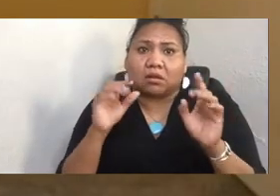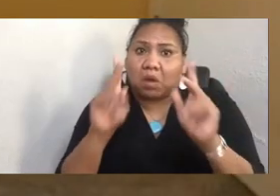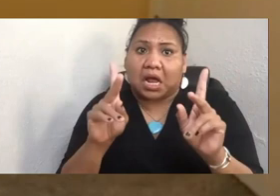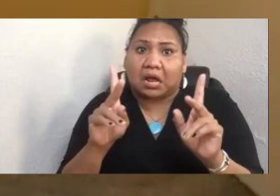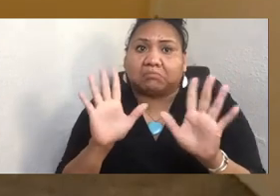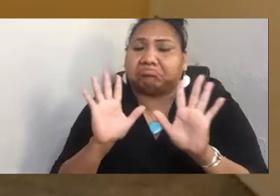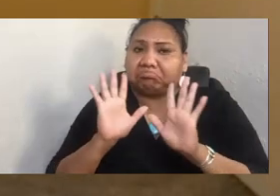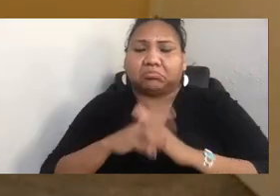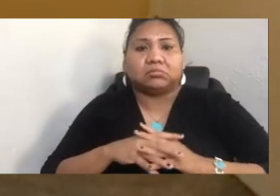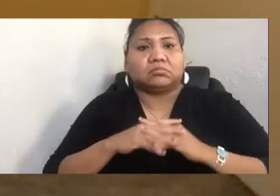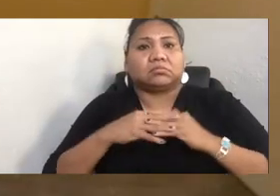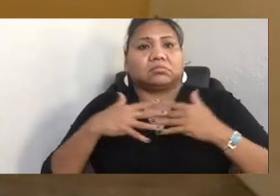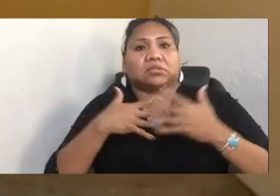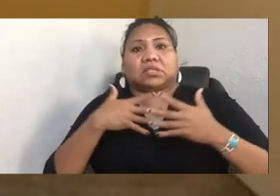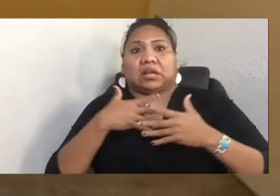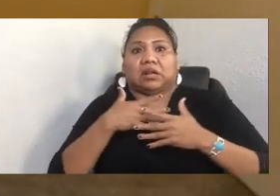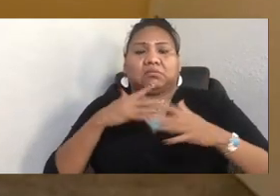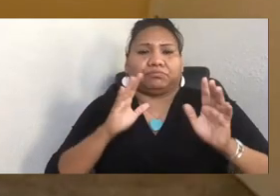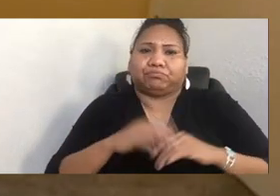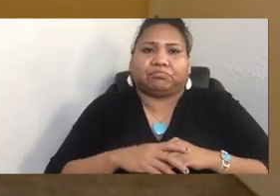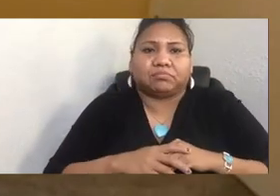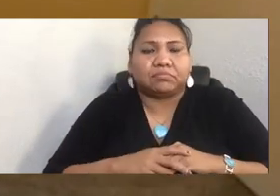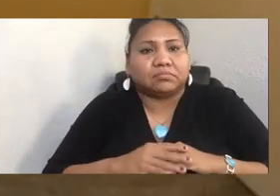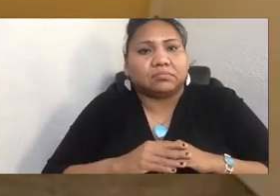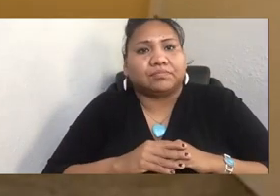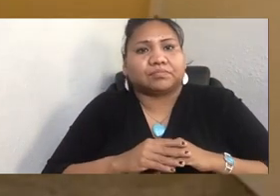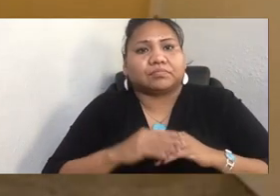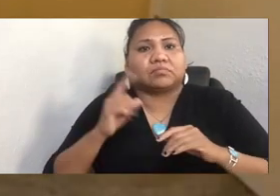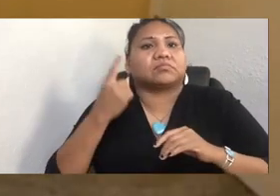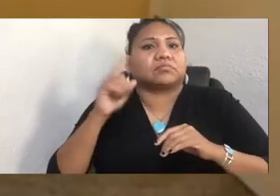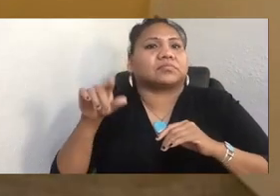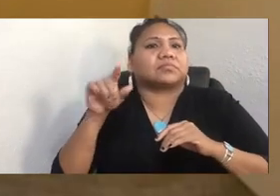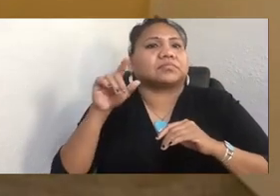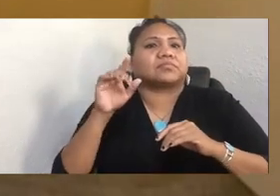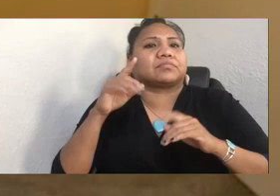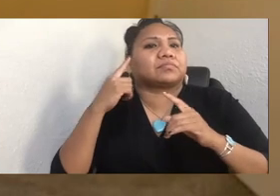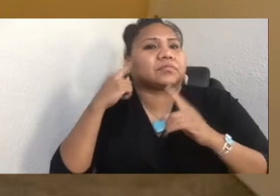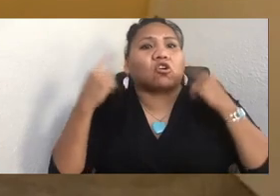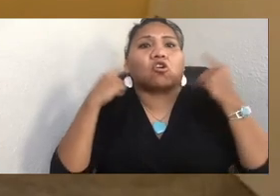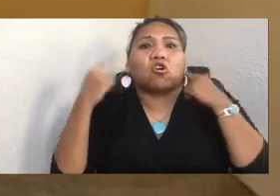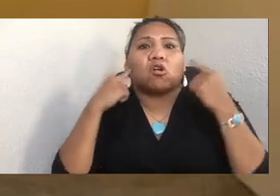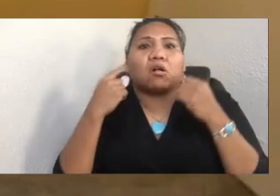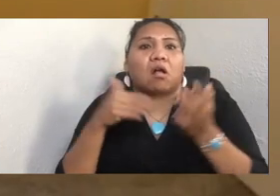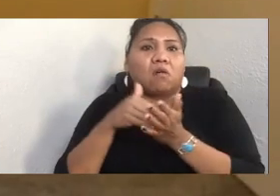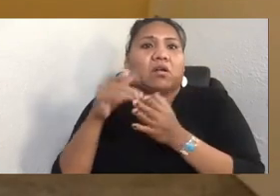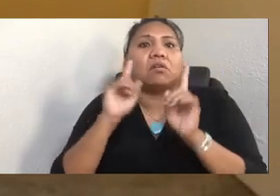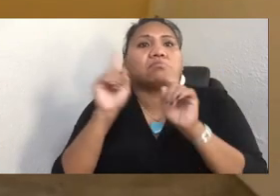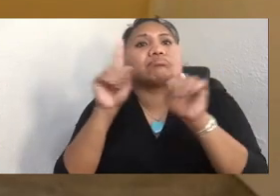And that's what I often hear when I teach. I go to administrations and teach about ways to indigenize the classroom.